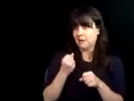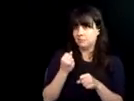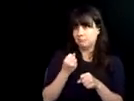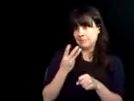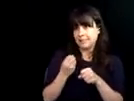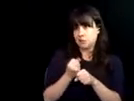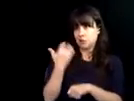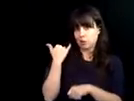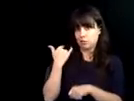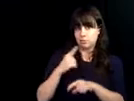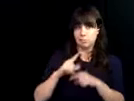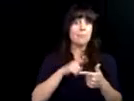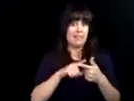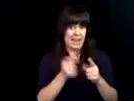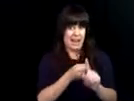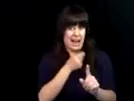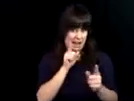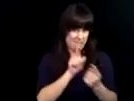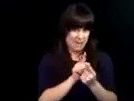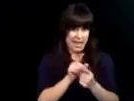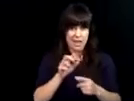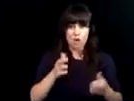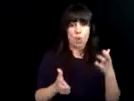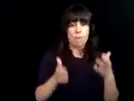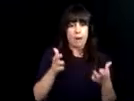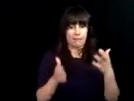even cross a busy road. That's what I would have said five